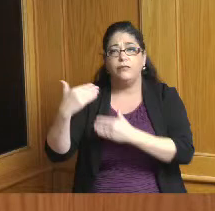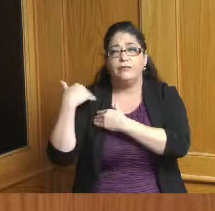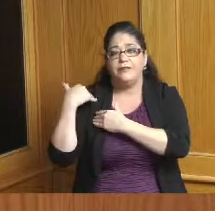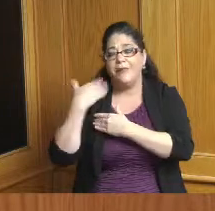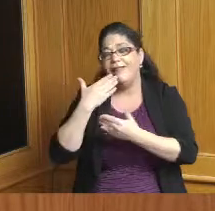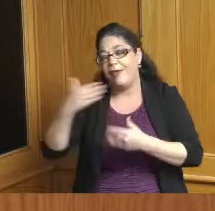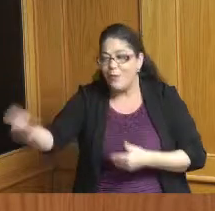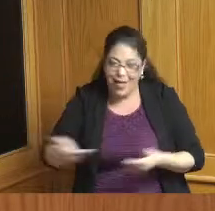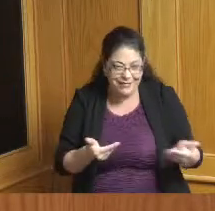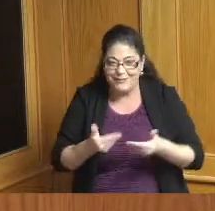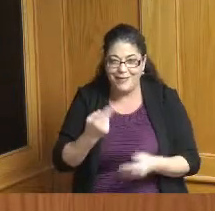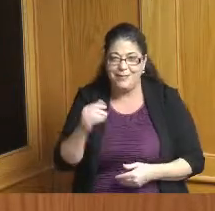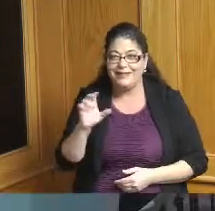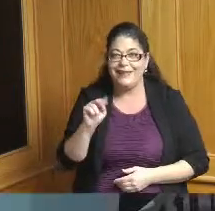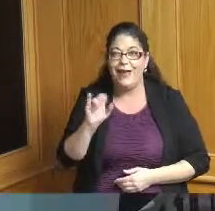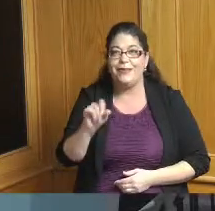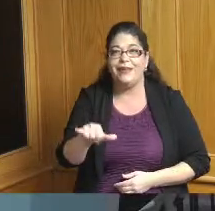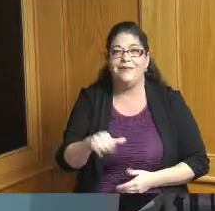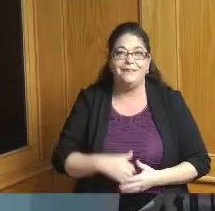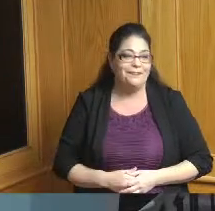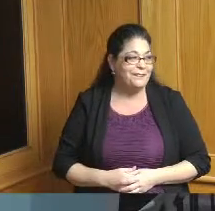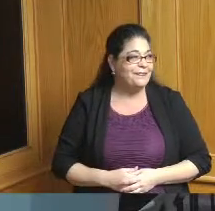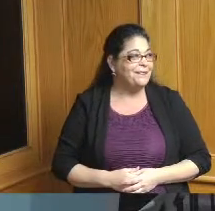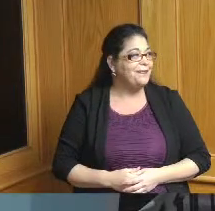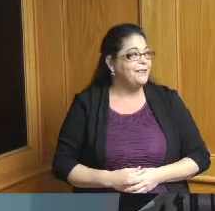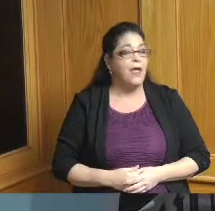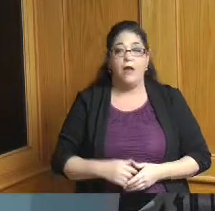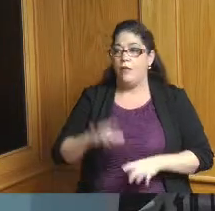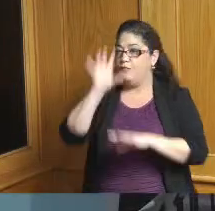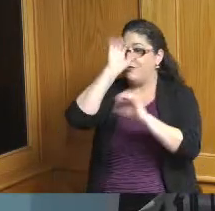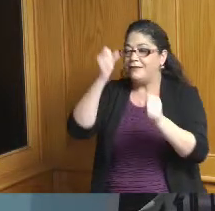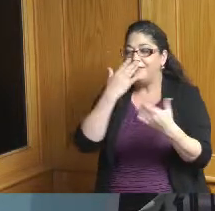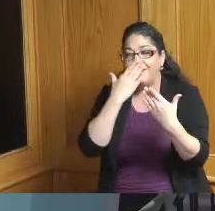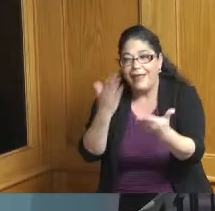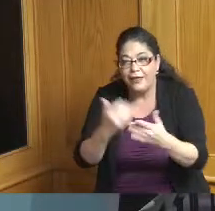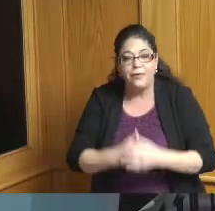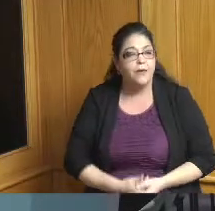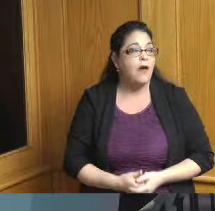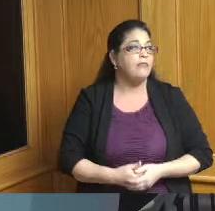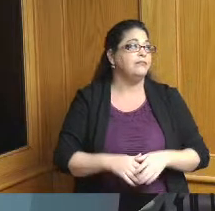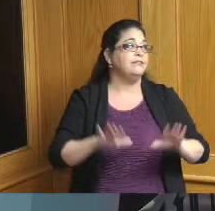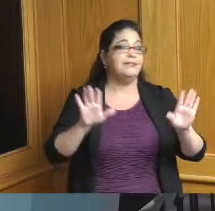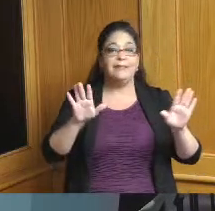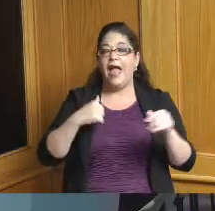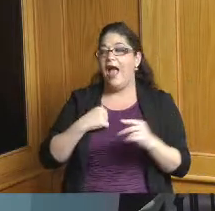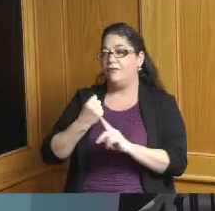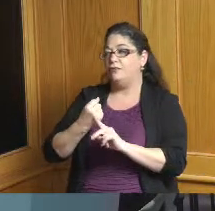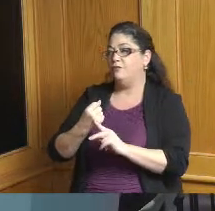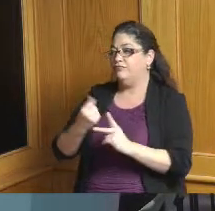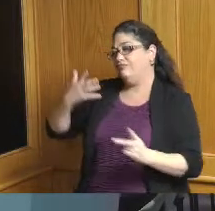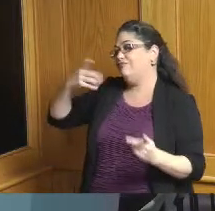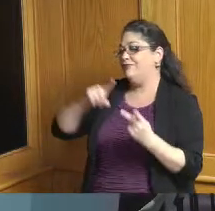county thank you and I would be remiss if I didn't talk about Holly just just for a minute because as